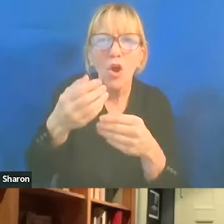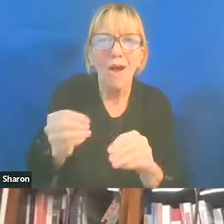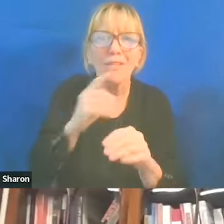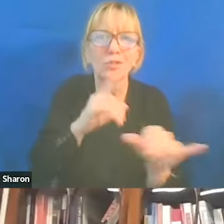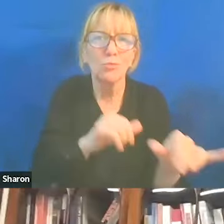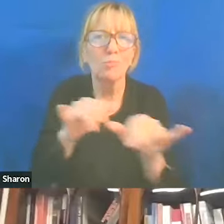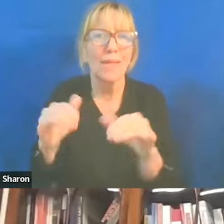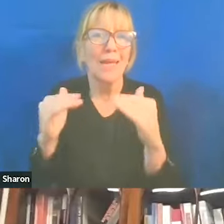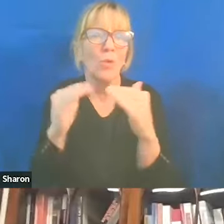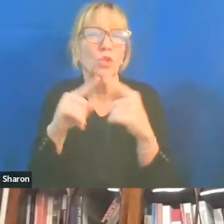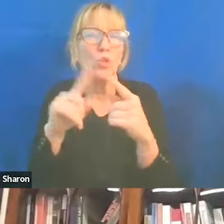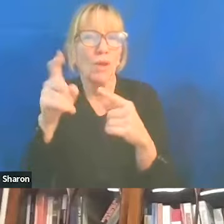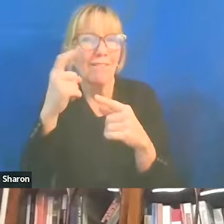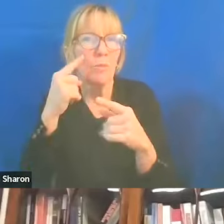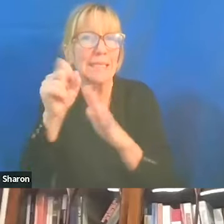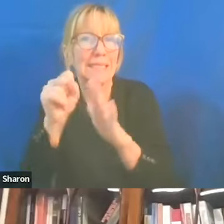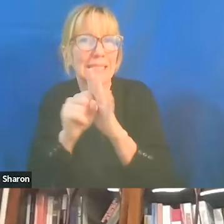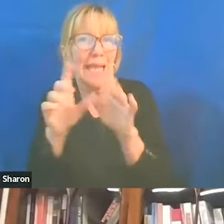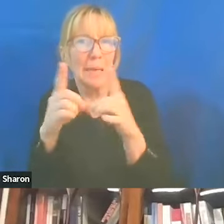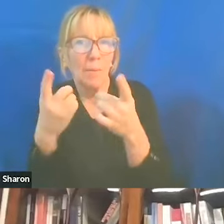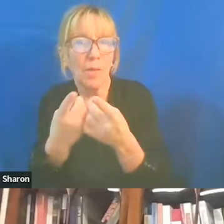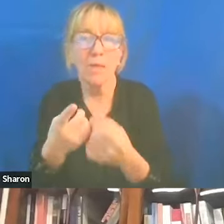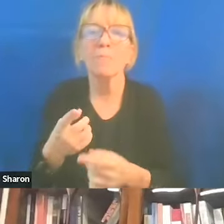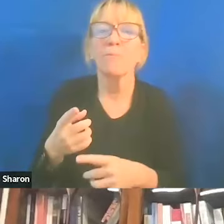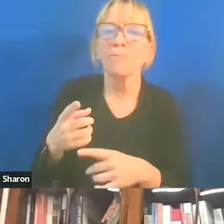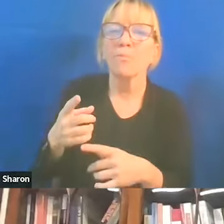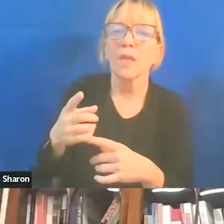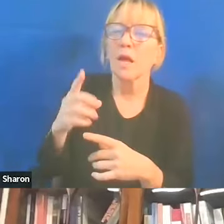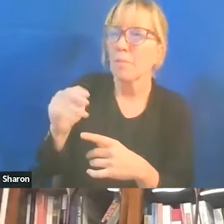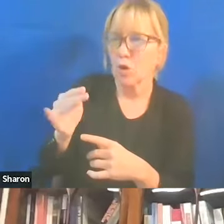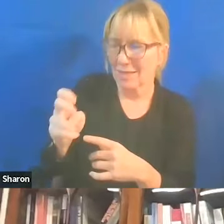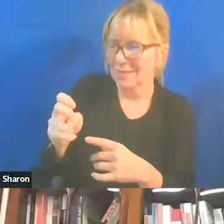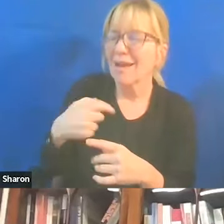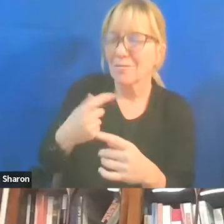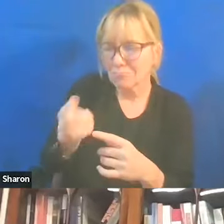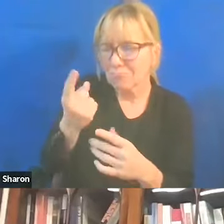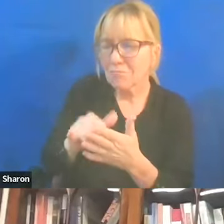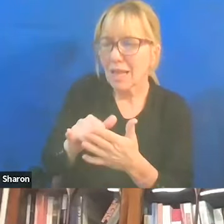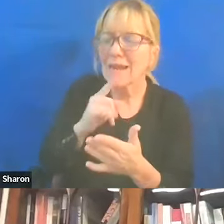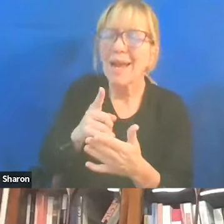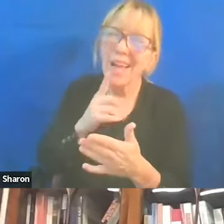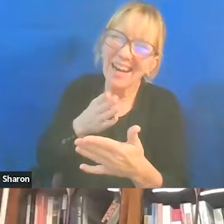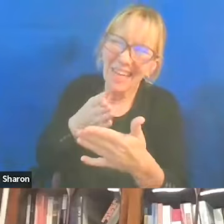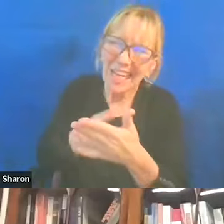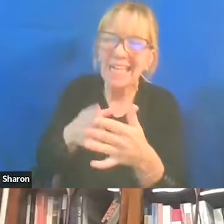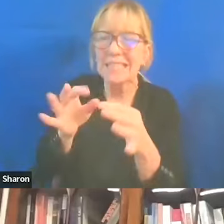Right, but I understand that. And I am sort of against statements also. I wish that they had never gone